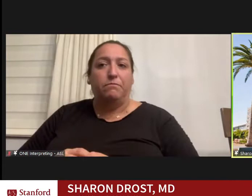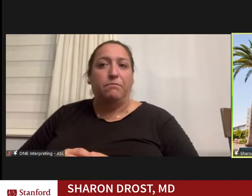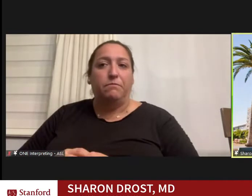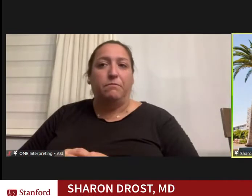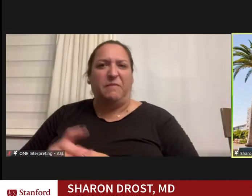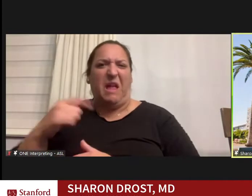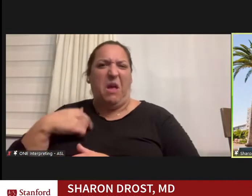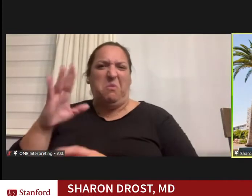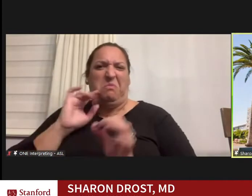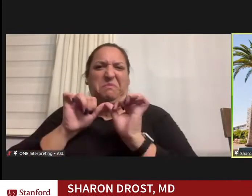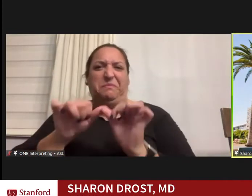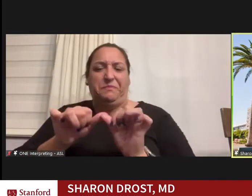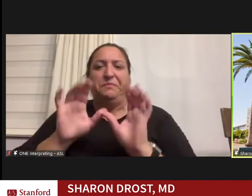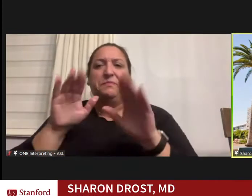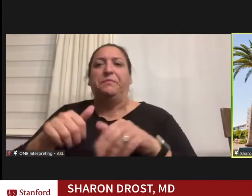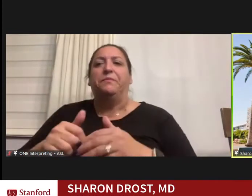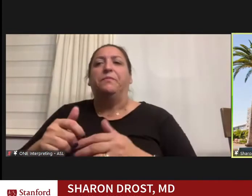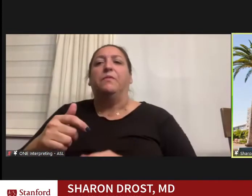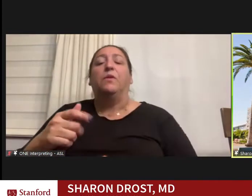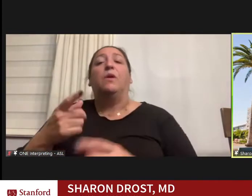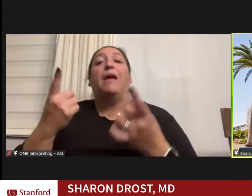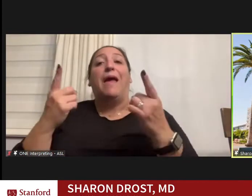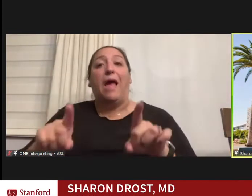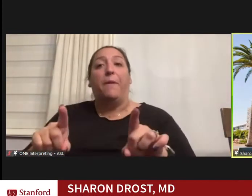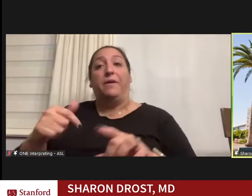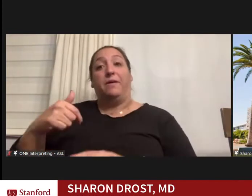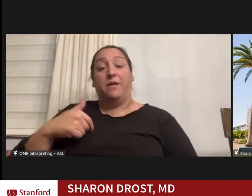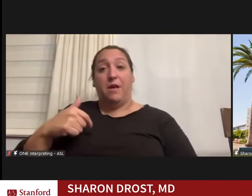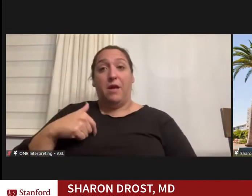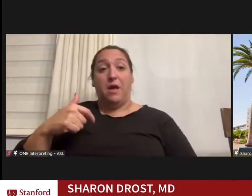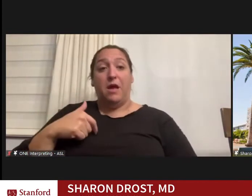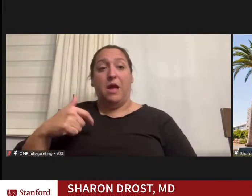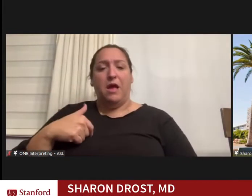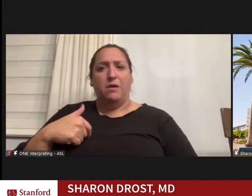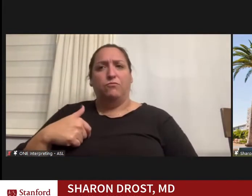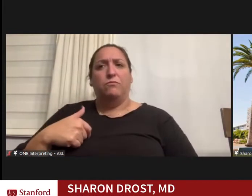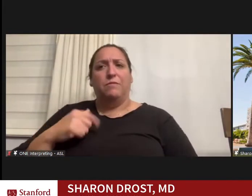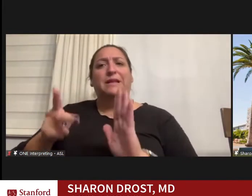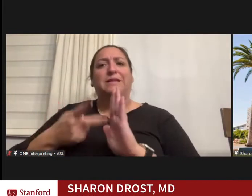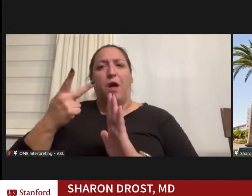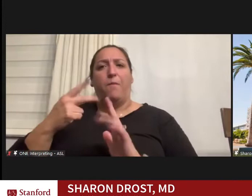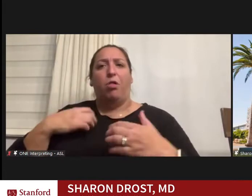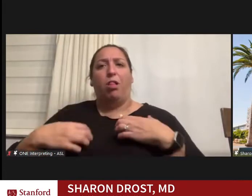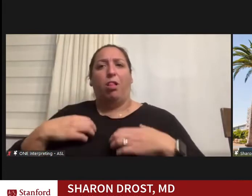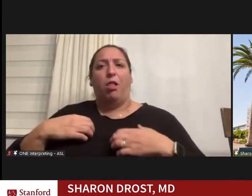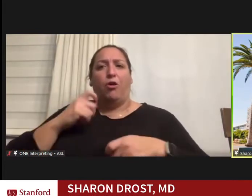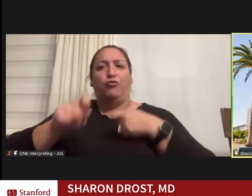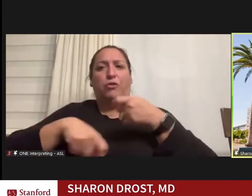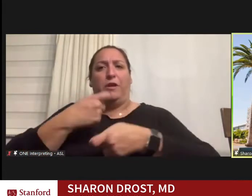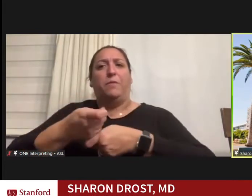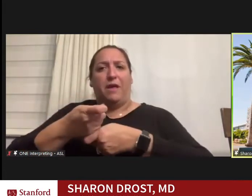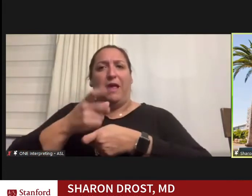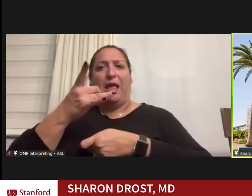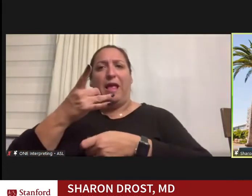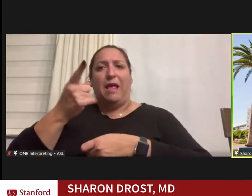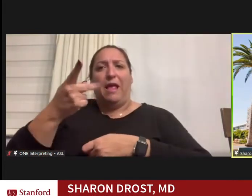And basically I had a double lung transplant eight and a half years ago.